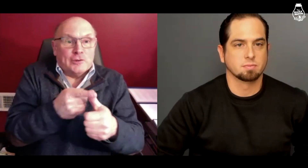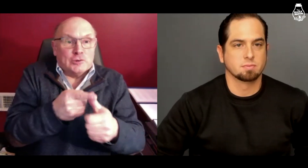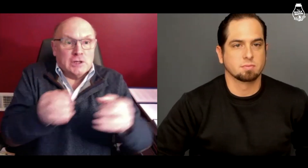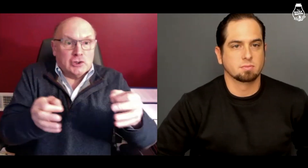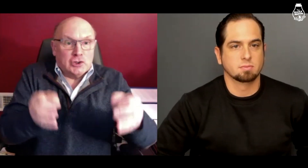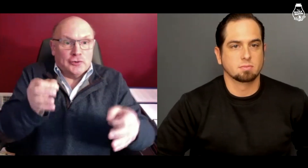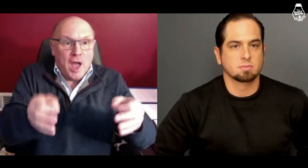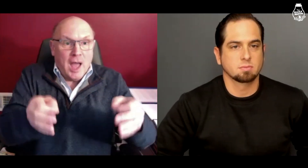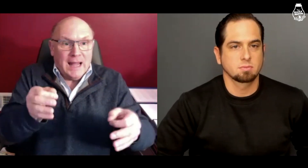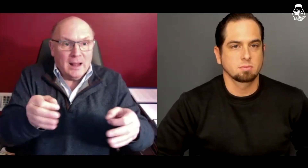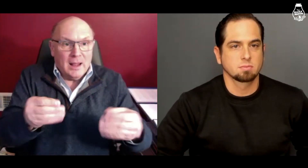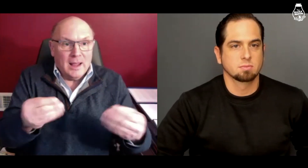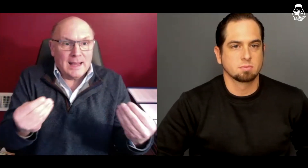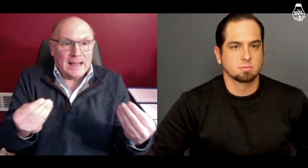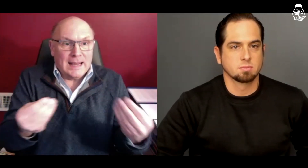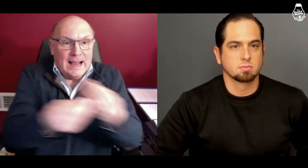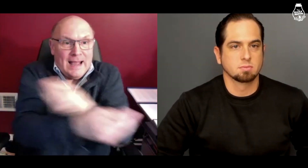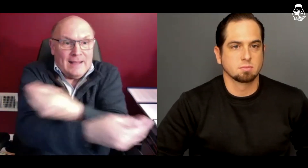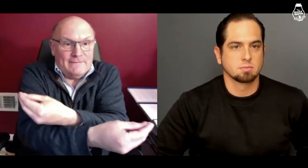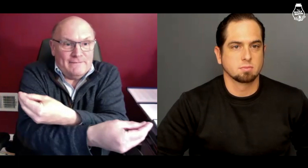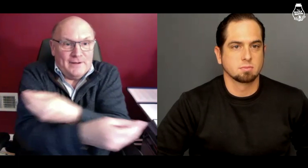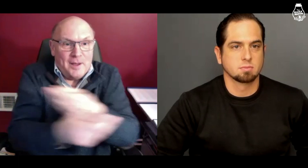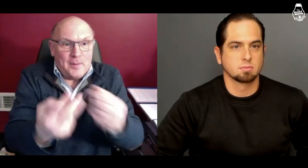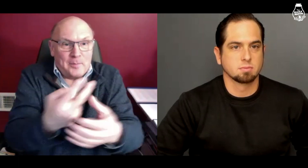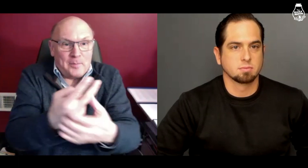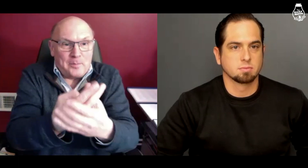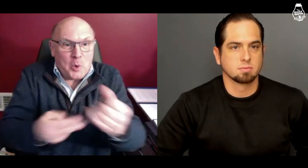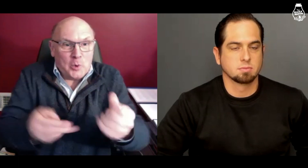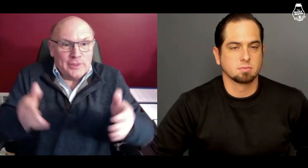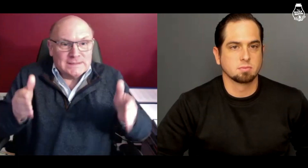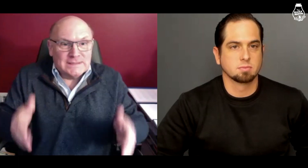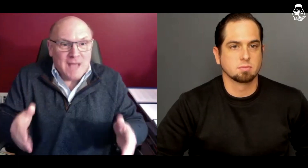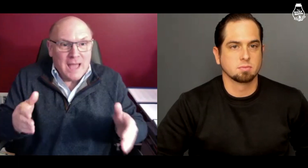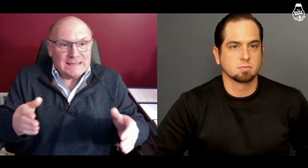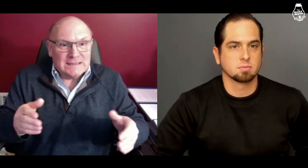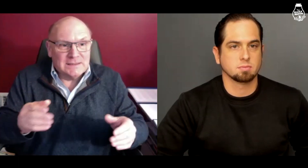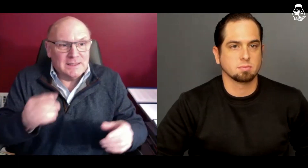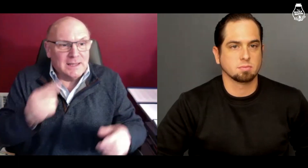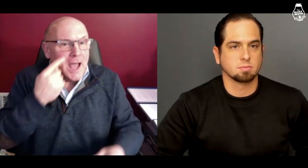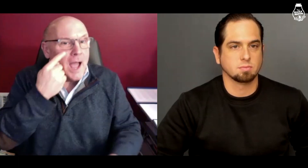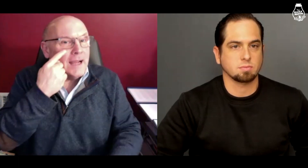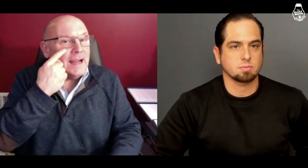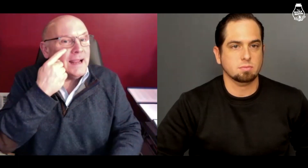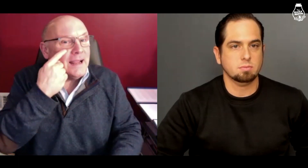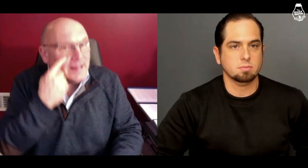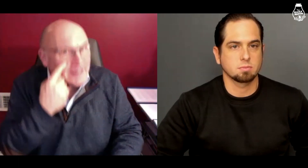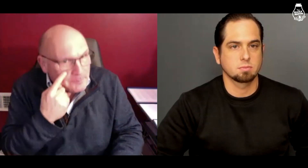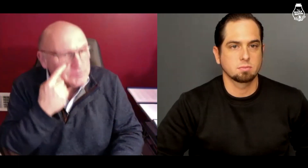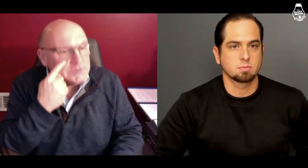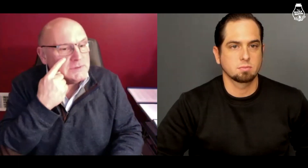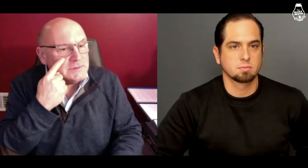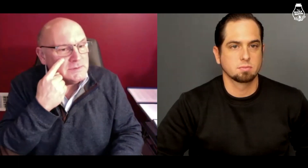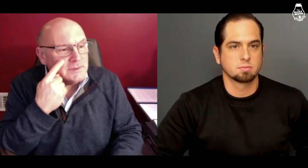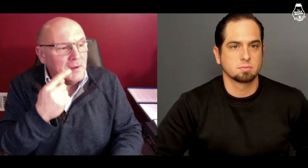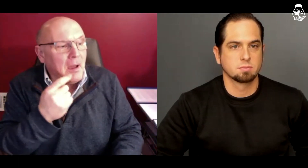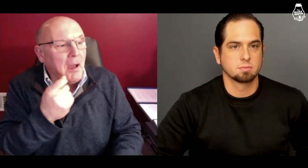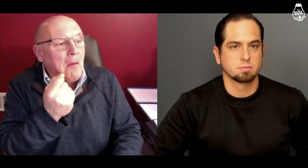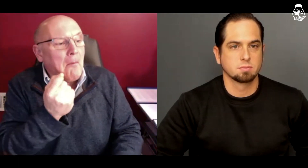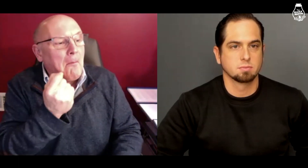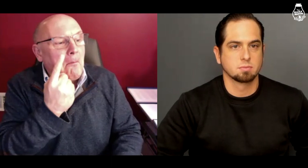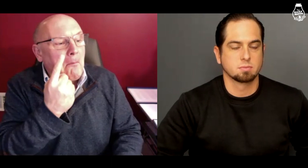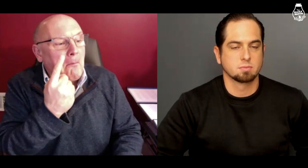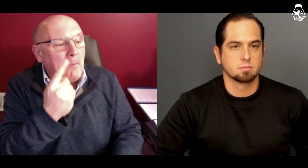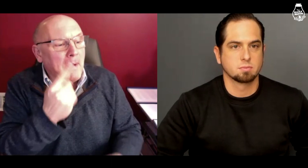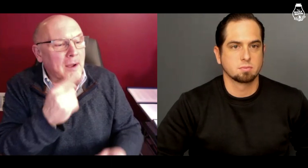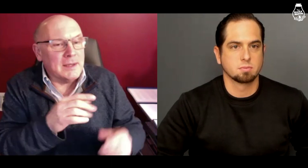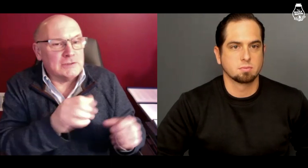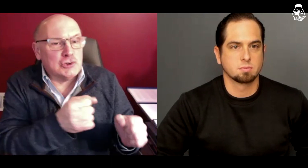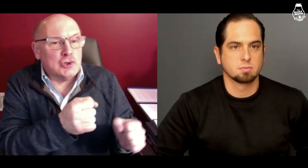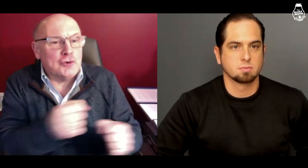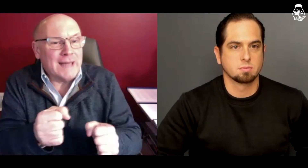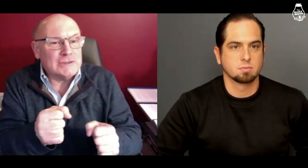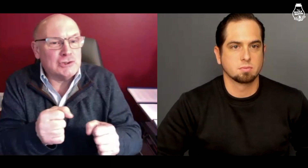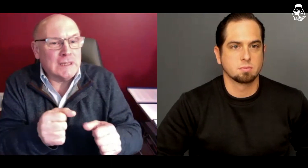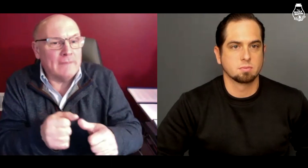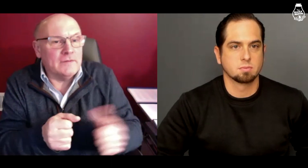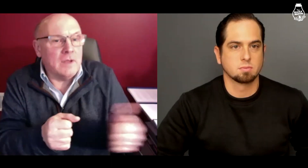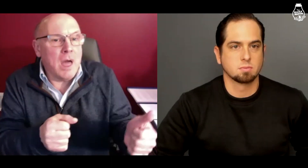The first trial gave both sides a glimpse of the strategy